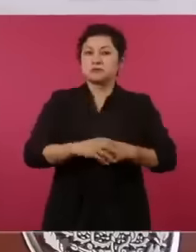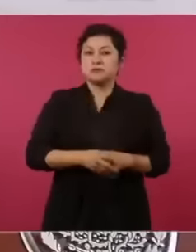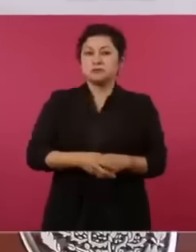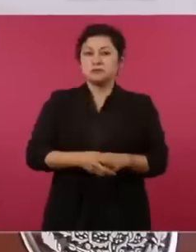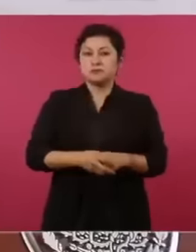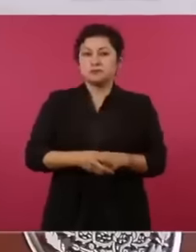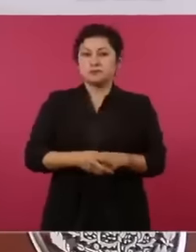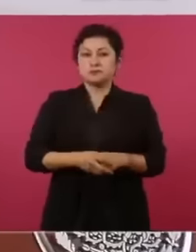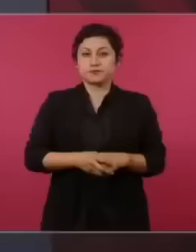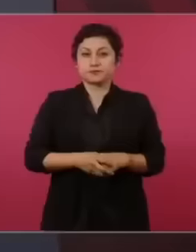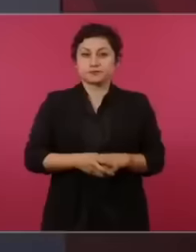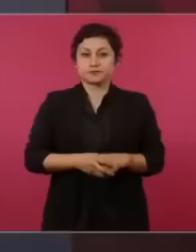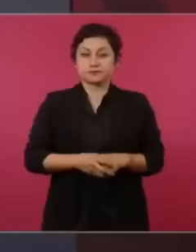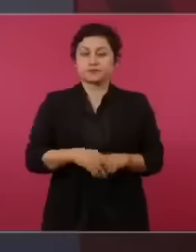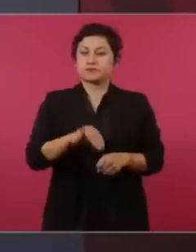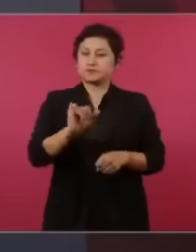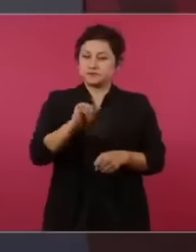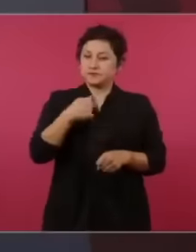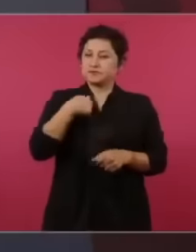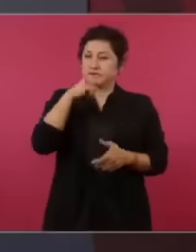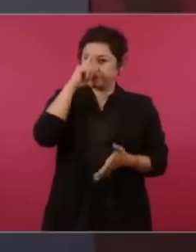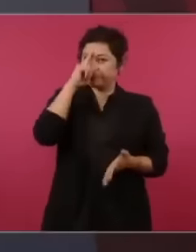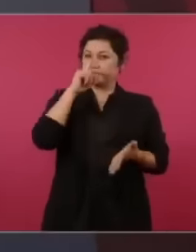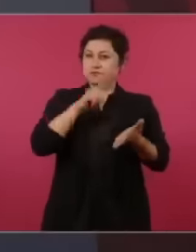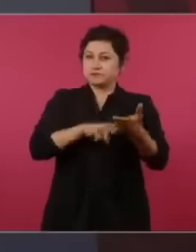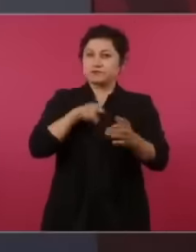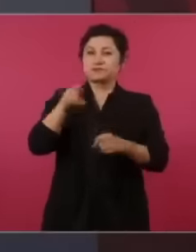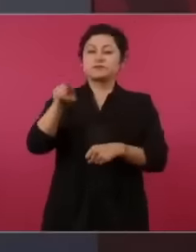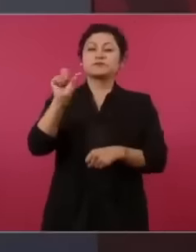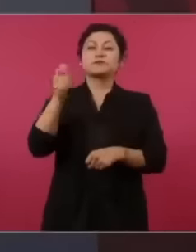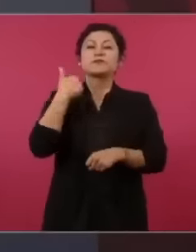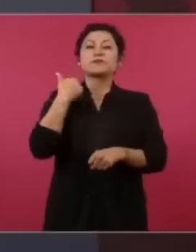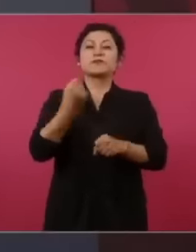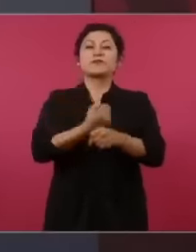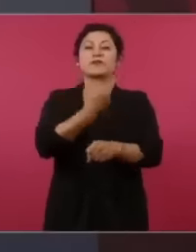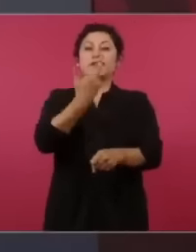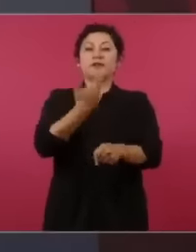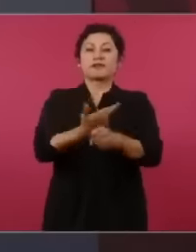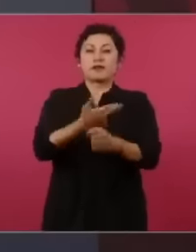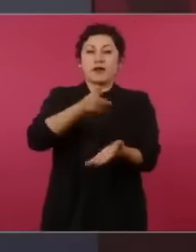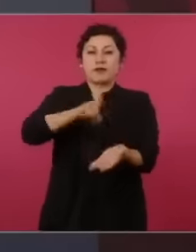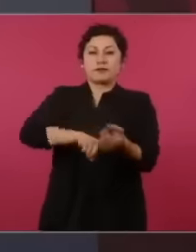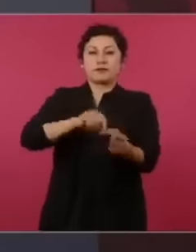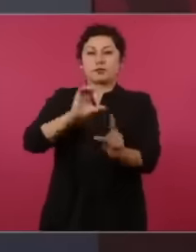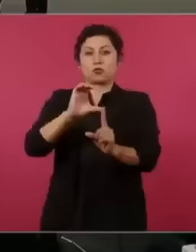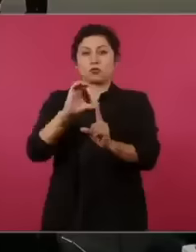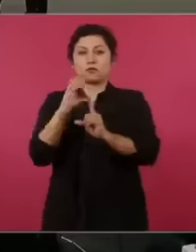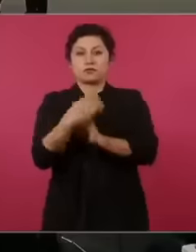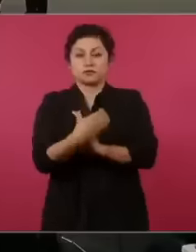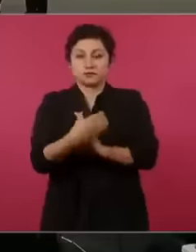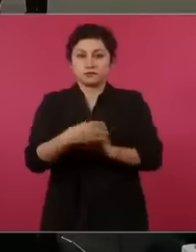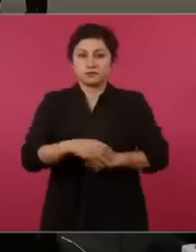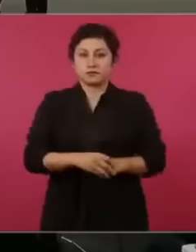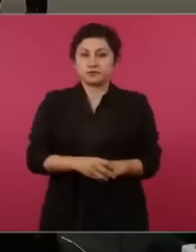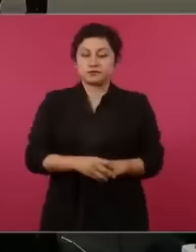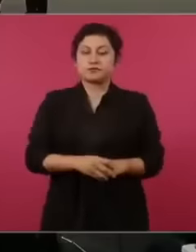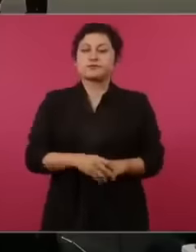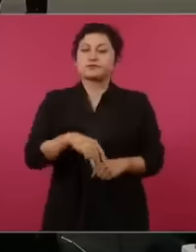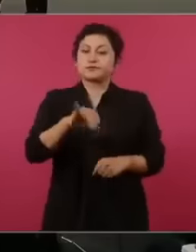secretary of the National Financial Commission. Yes, but before with the Treasury,